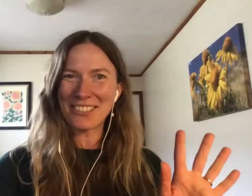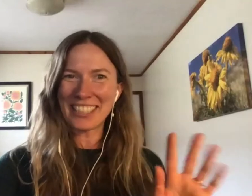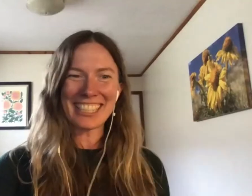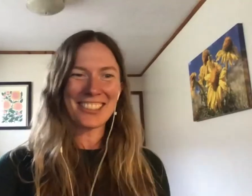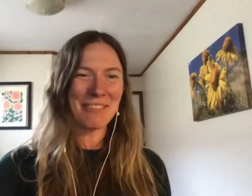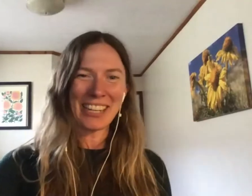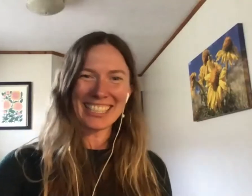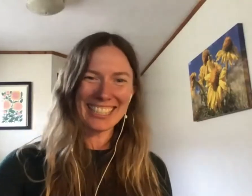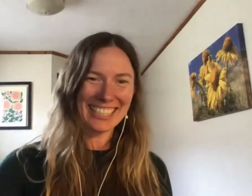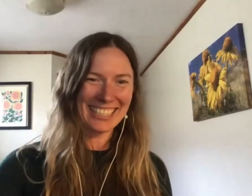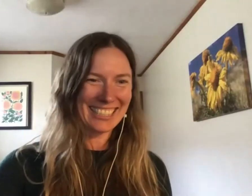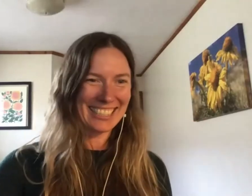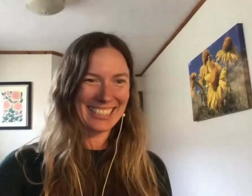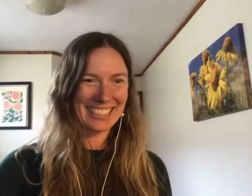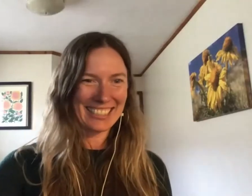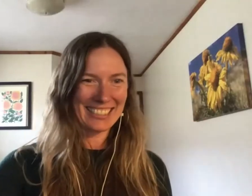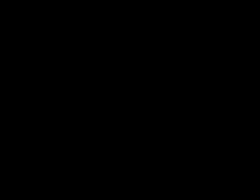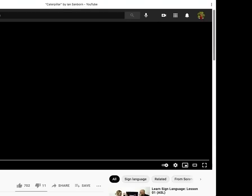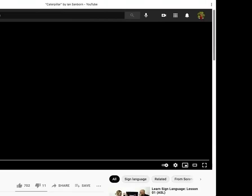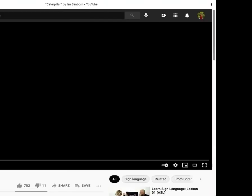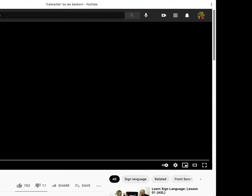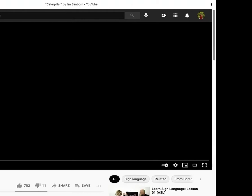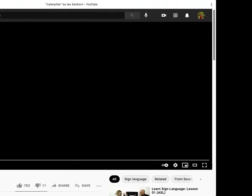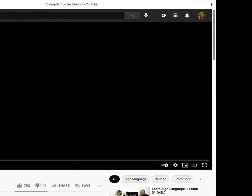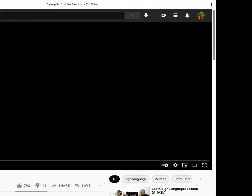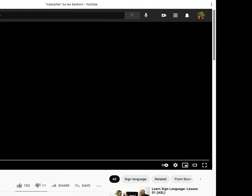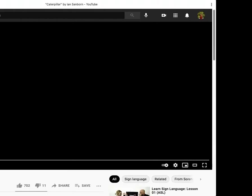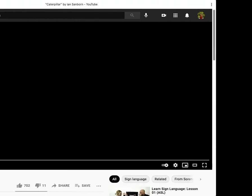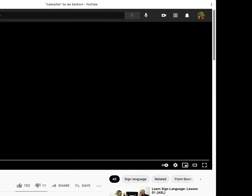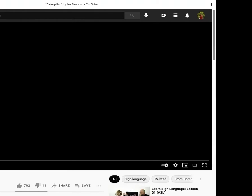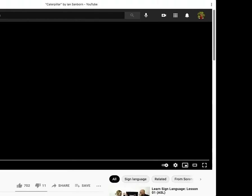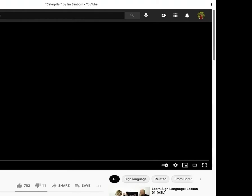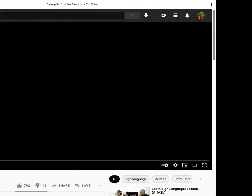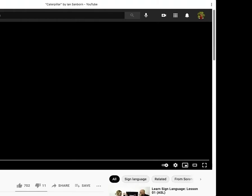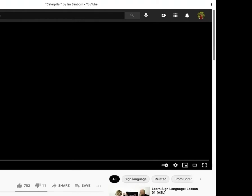the next three minutes.